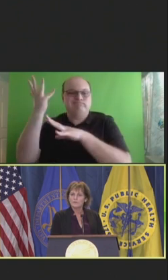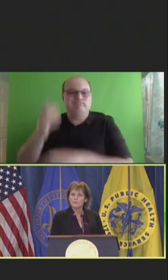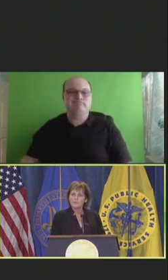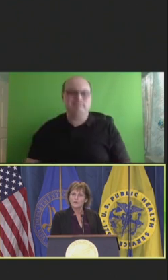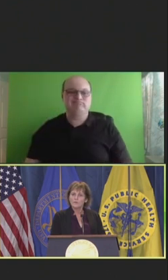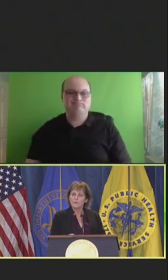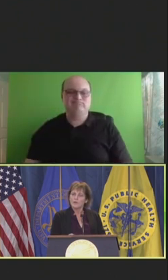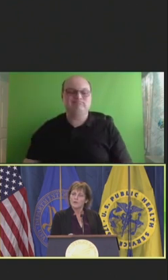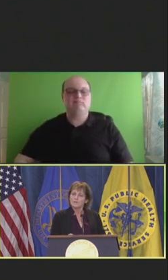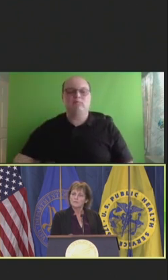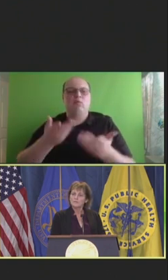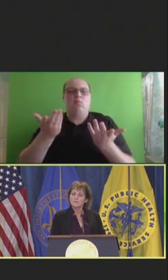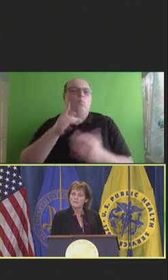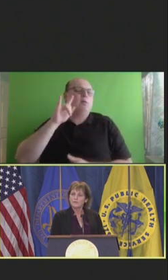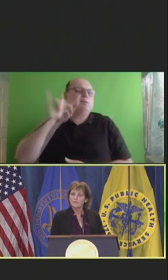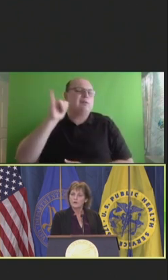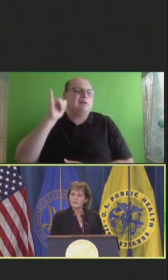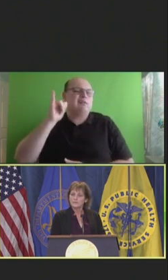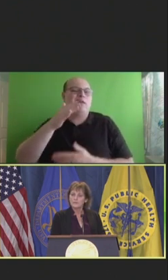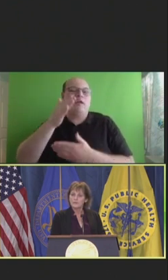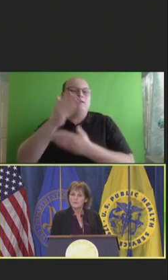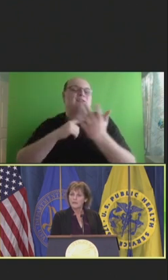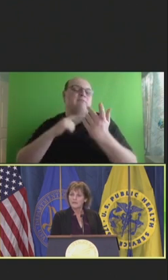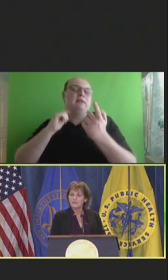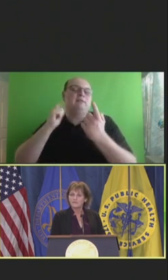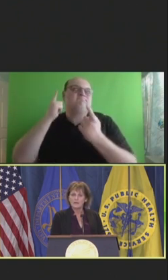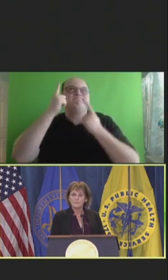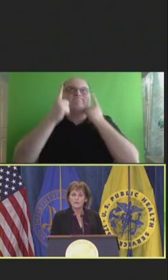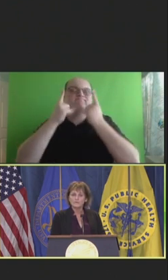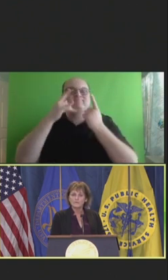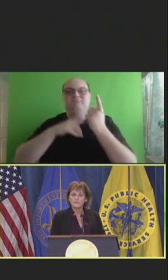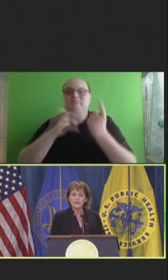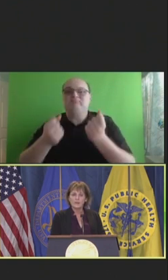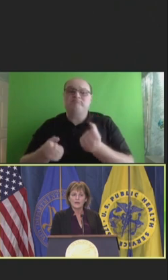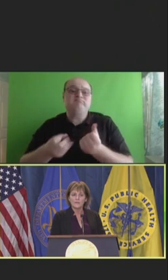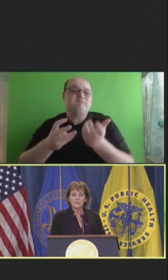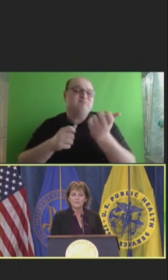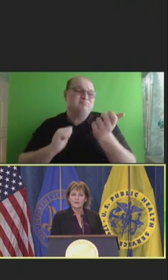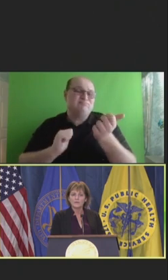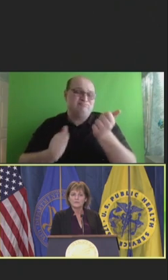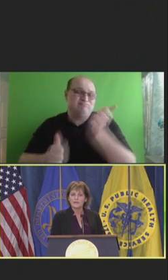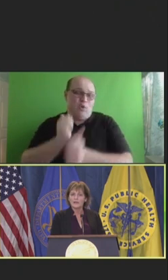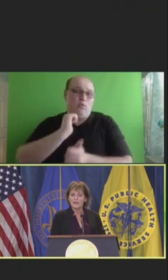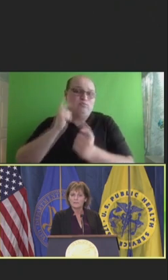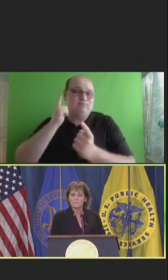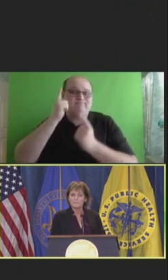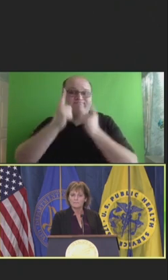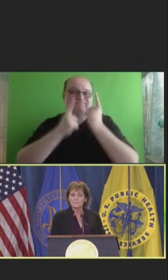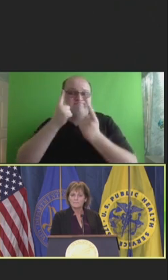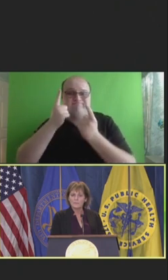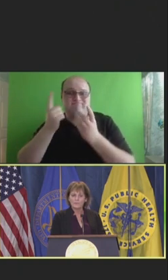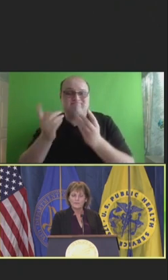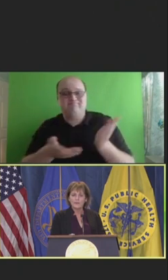These are some of the thoughts that many if not most healthcare providers had when they